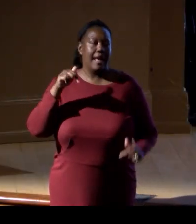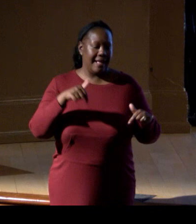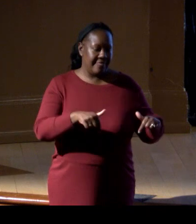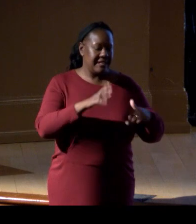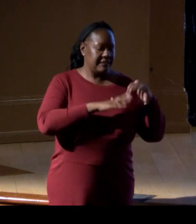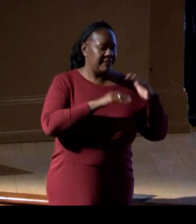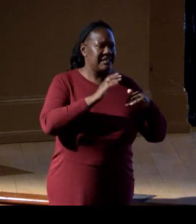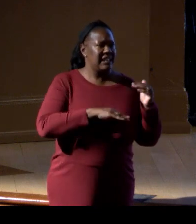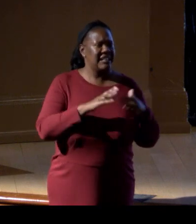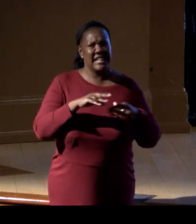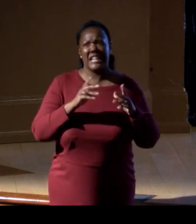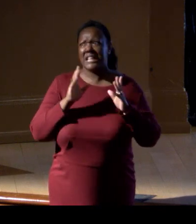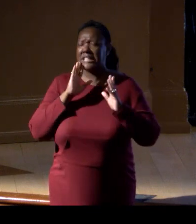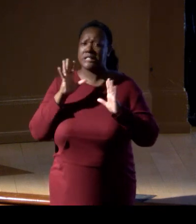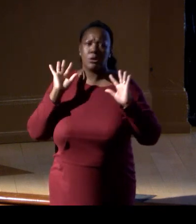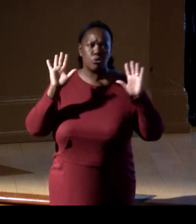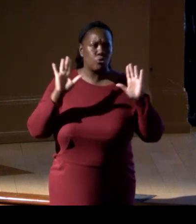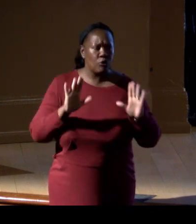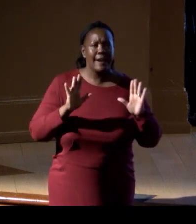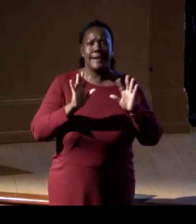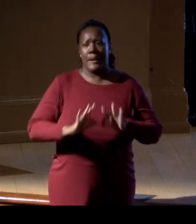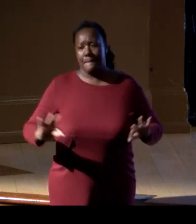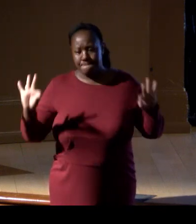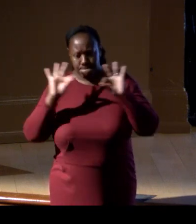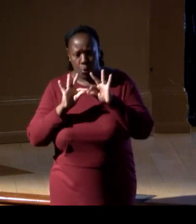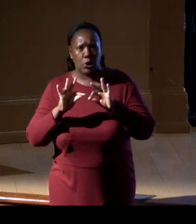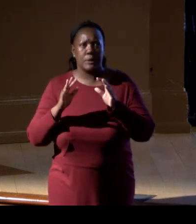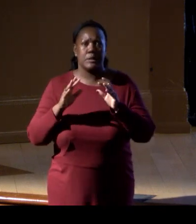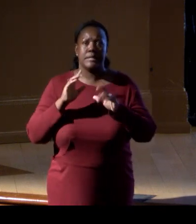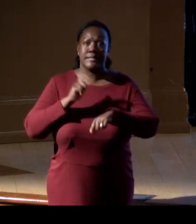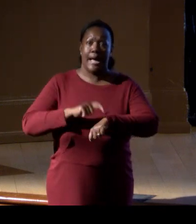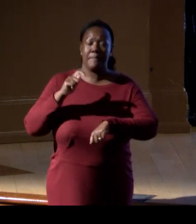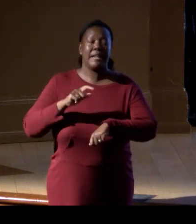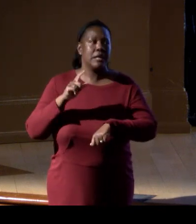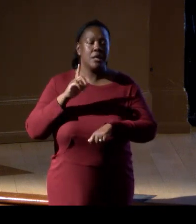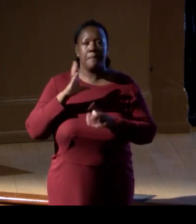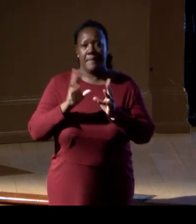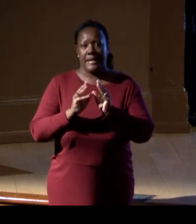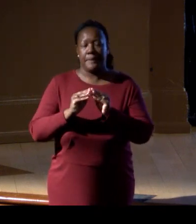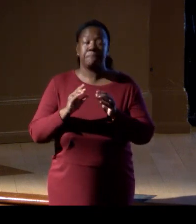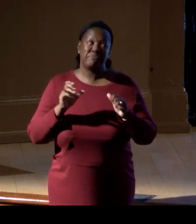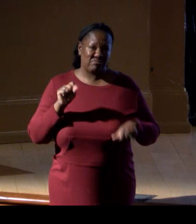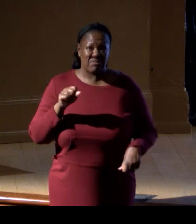but really important and timely meeting. So yeah, I work for a space agency, and particularly in the Earth Science Division